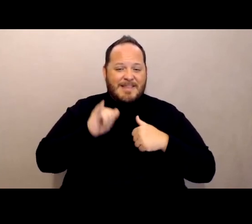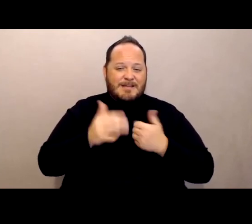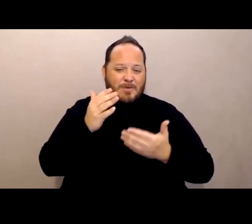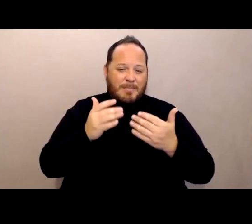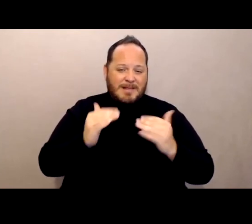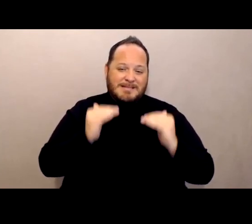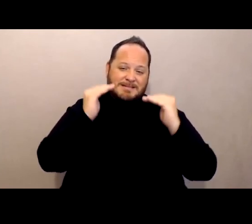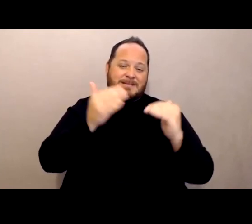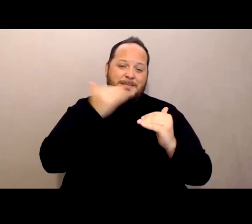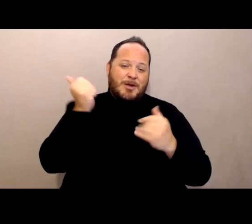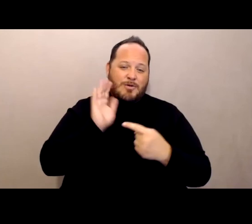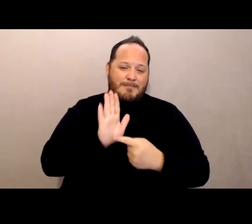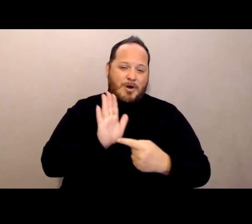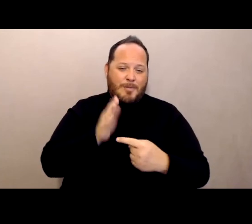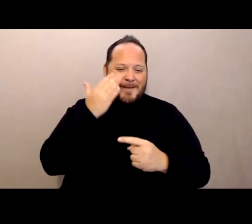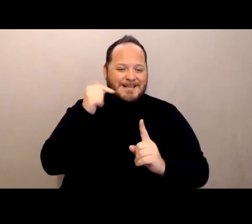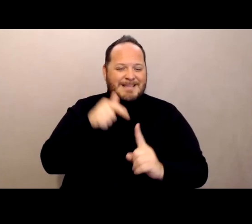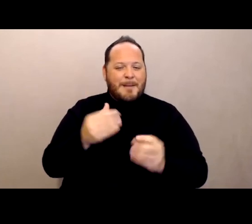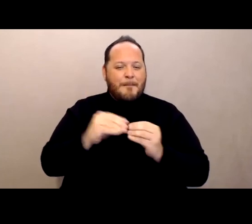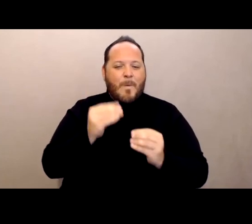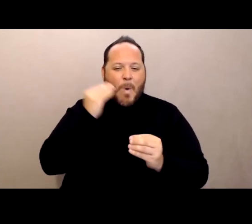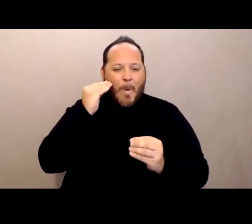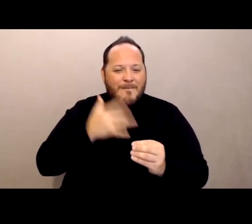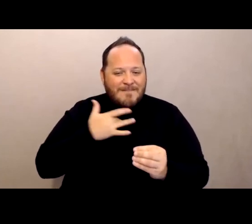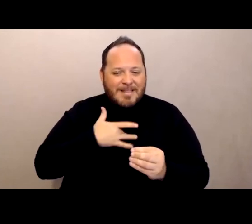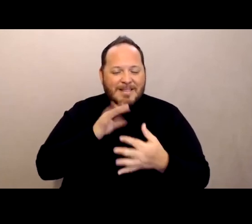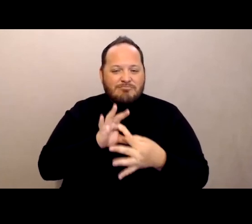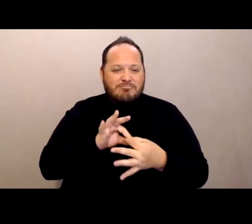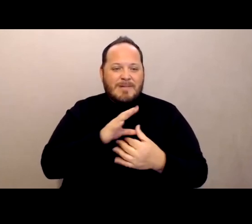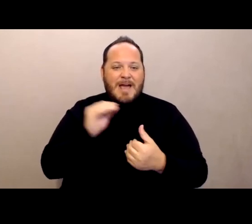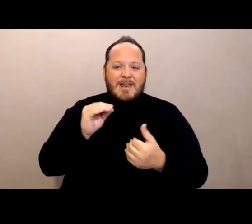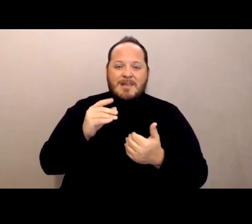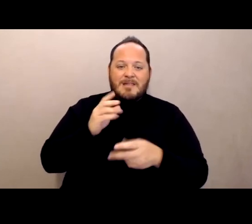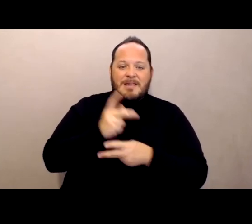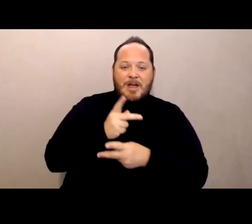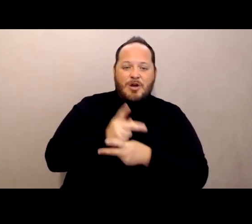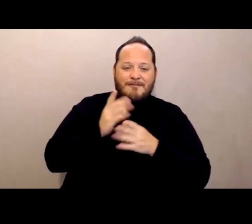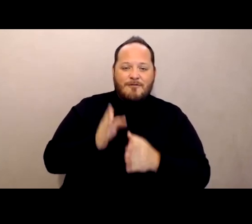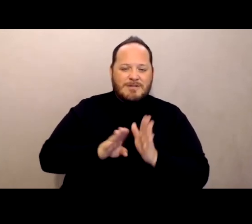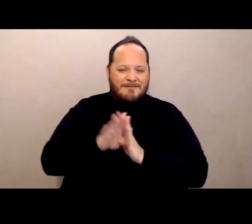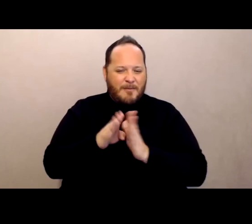and the caregivers developing more family-like relationships with the residents.